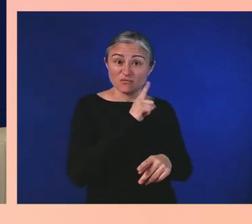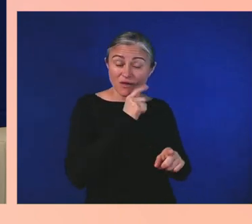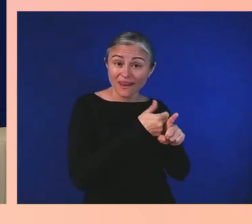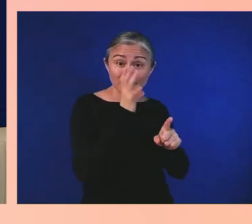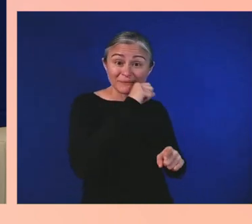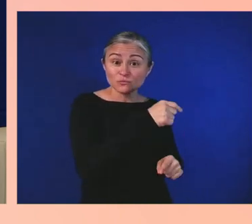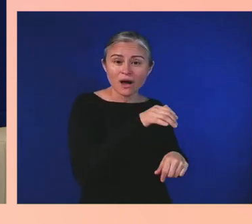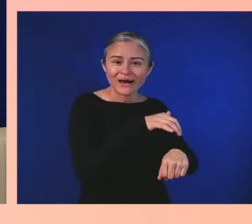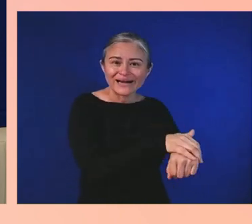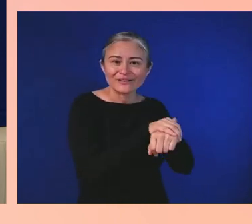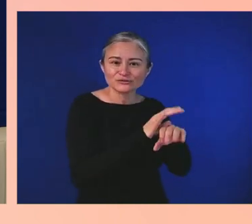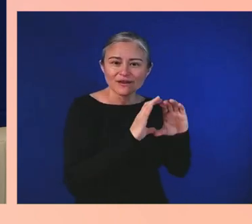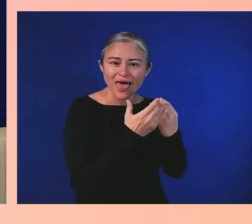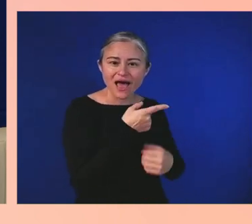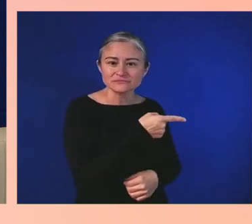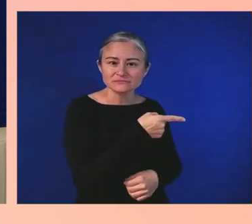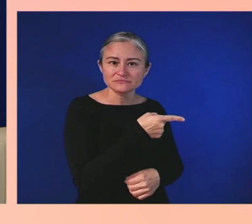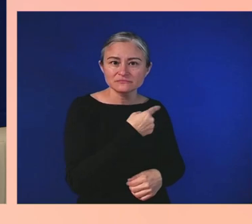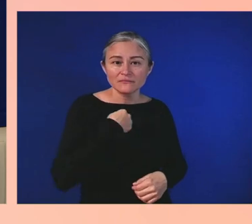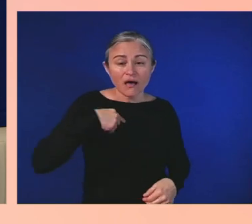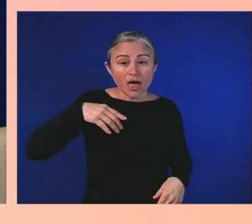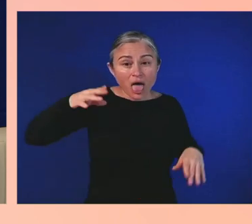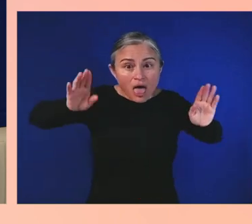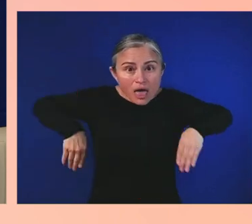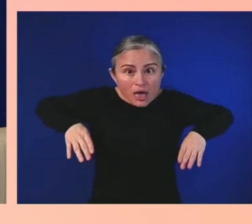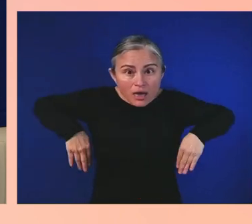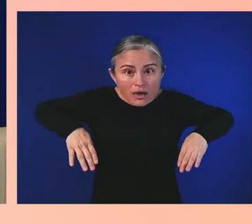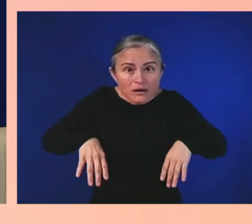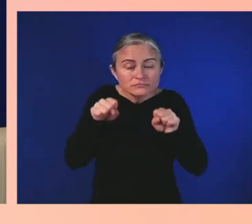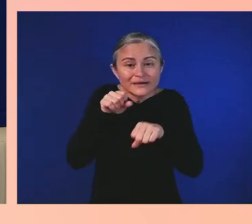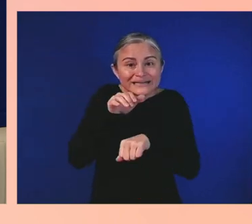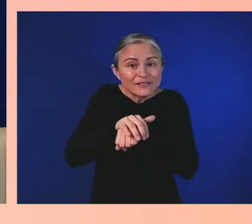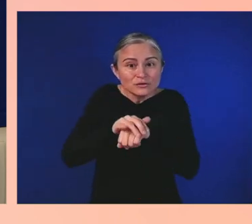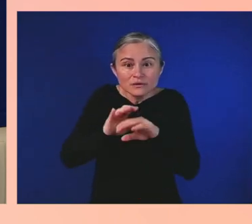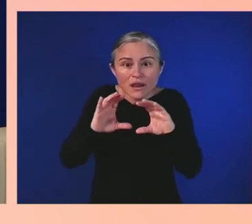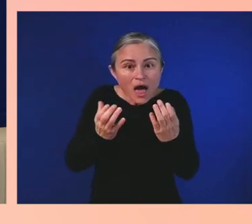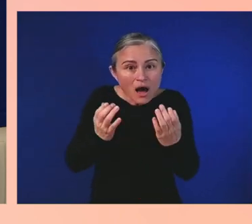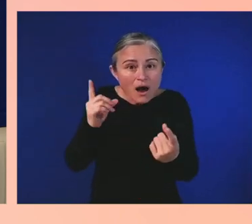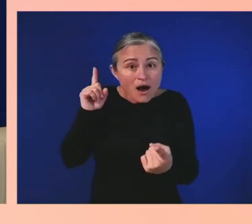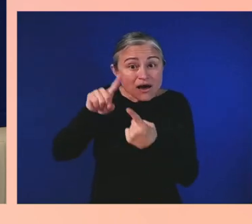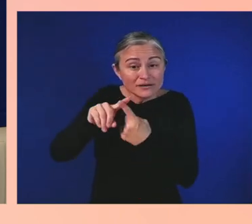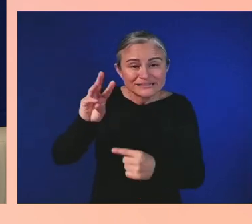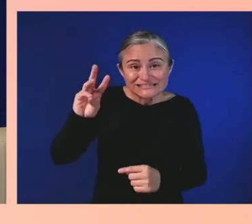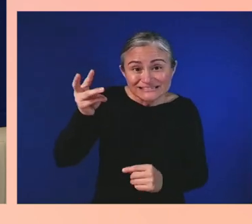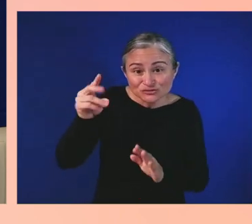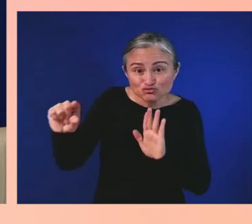the sixth grade because I was going to speech therapy.